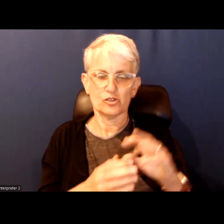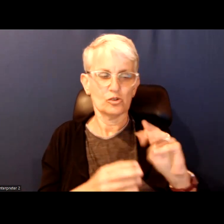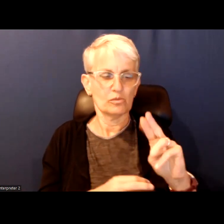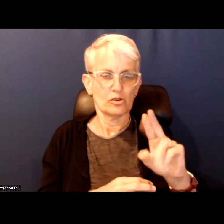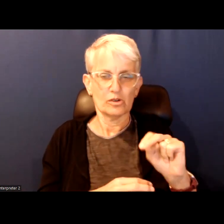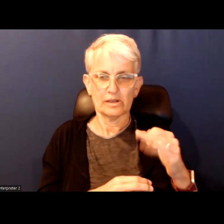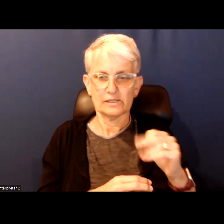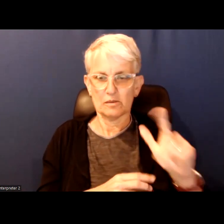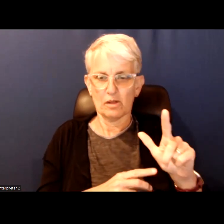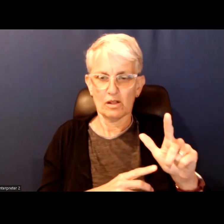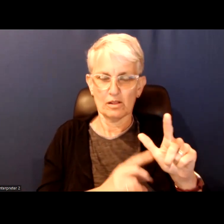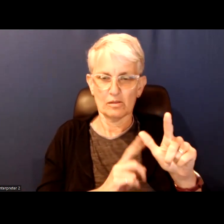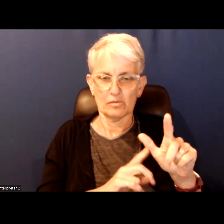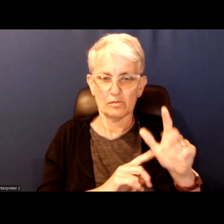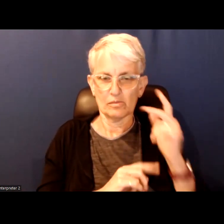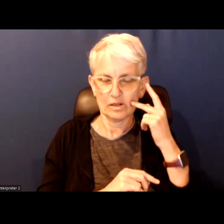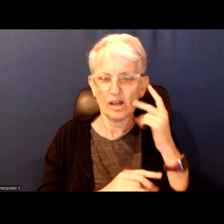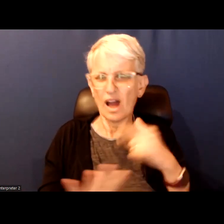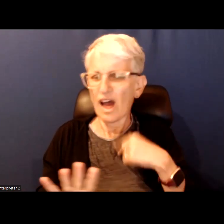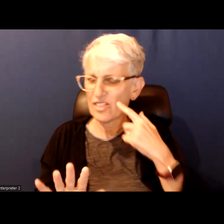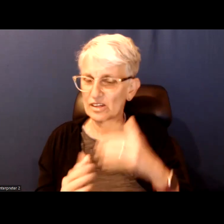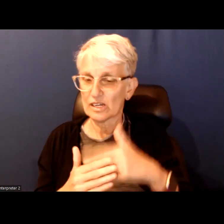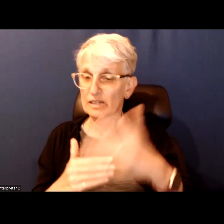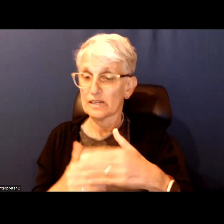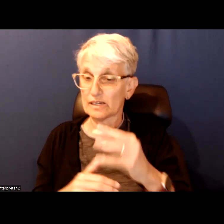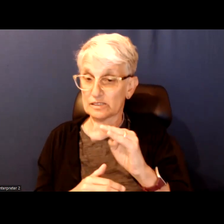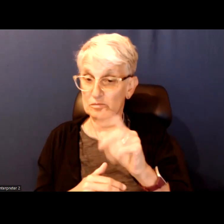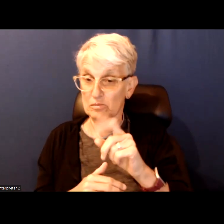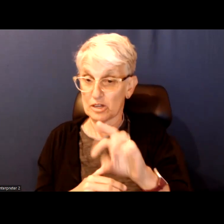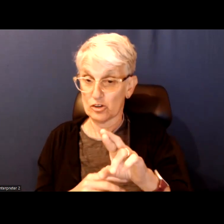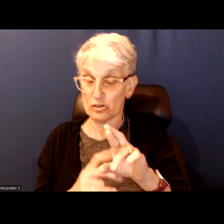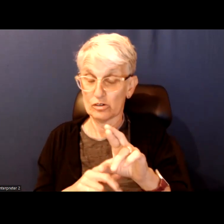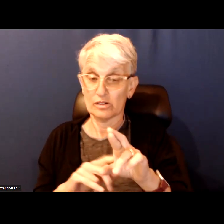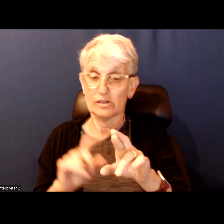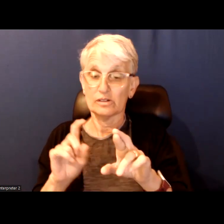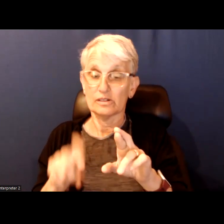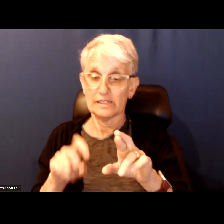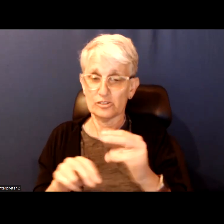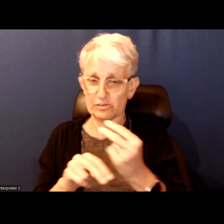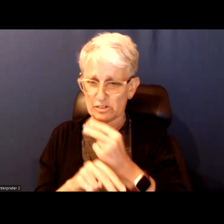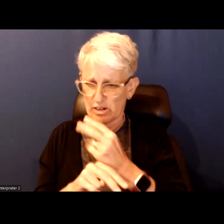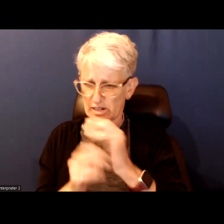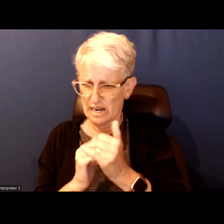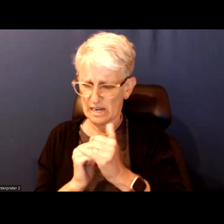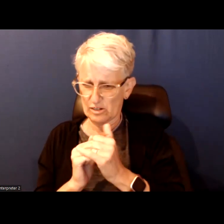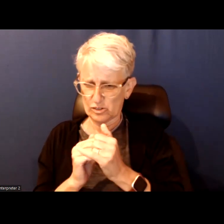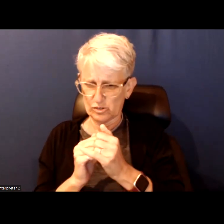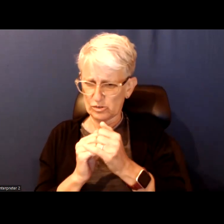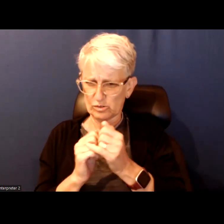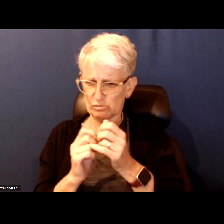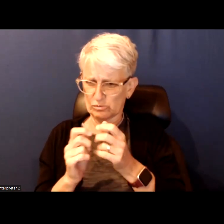So, I think the next mayor needs to figure out how to leverage these powers and address